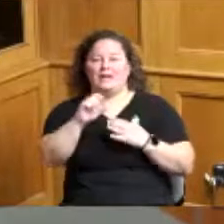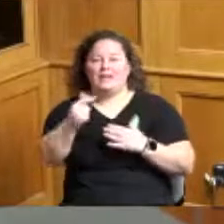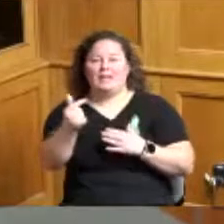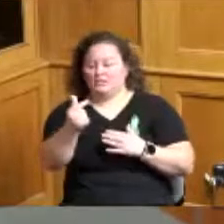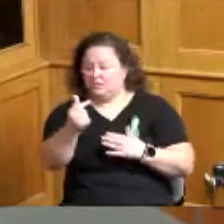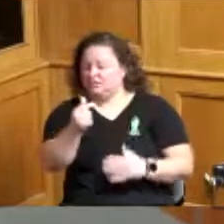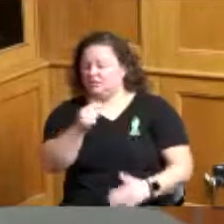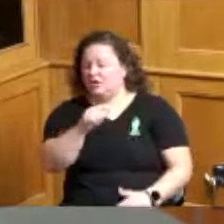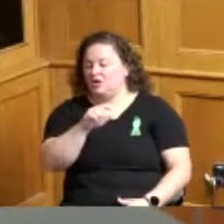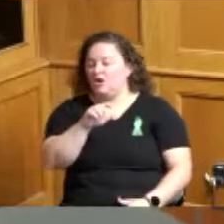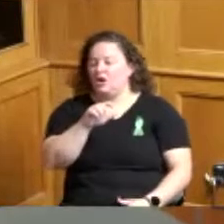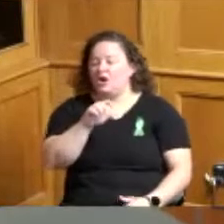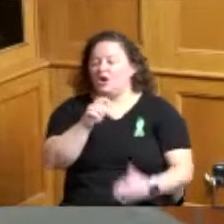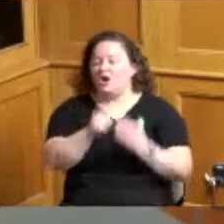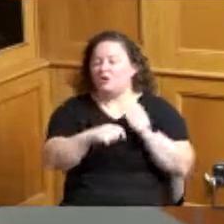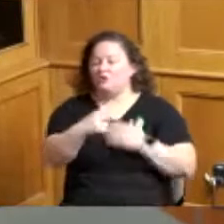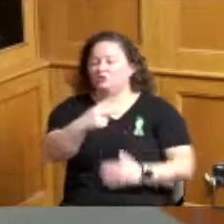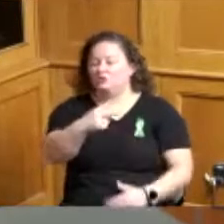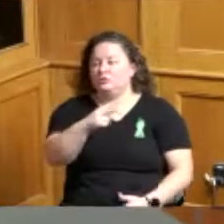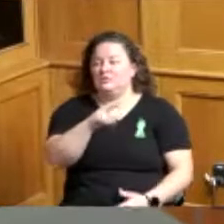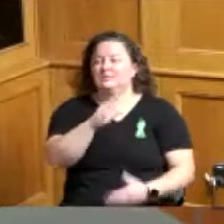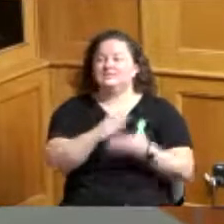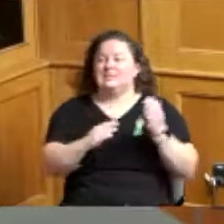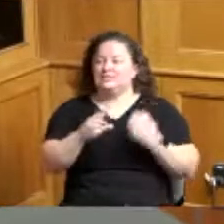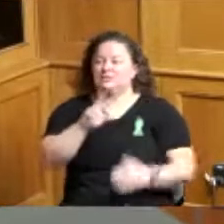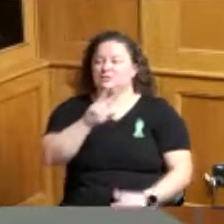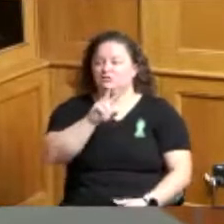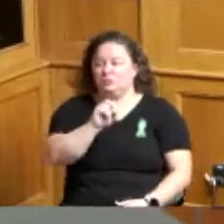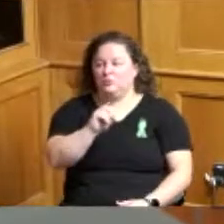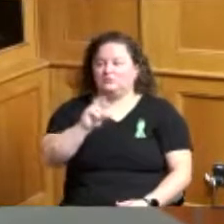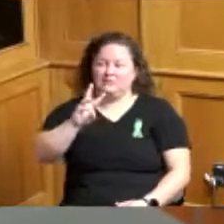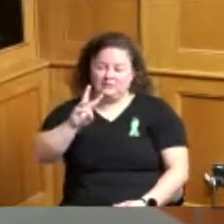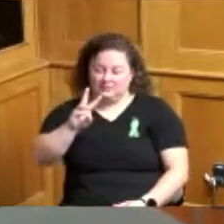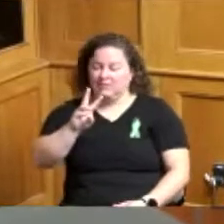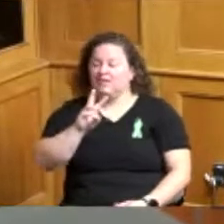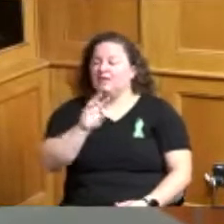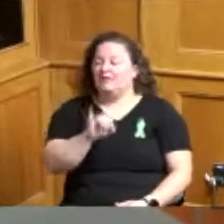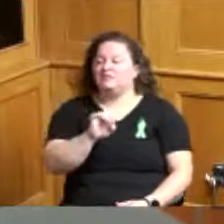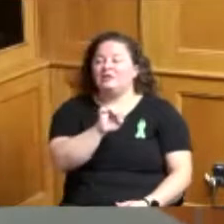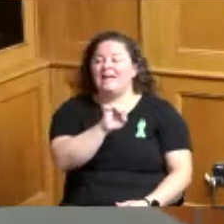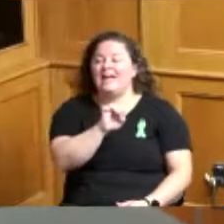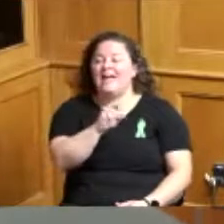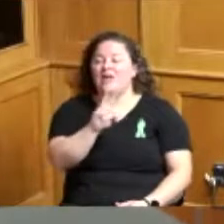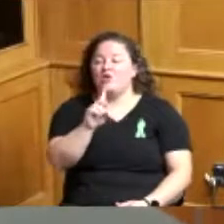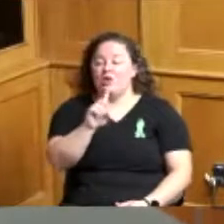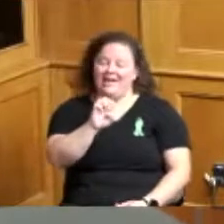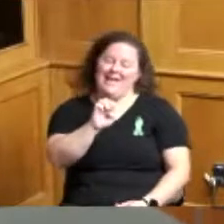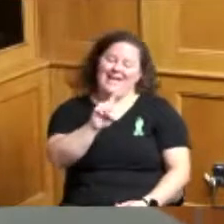regarding the residential property located at 1325 Edwards Road section 206 generally prohibits